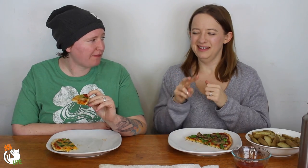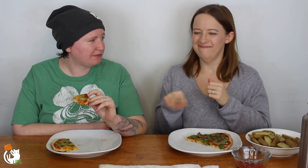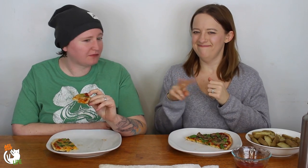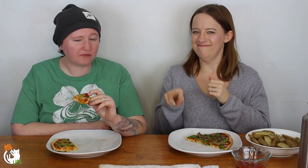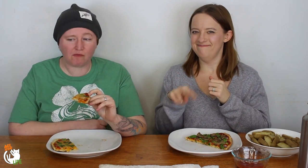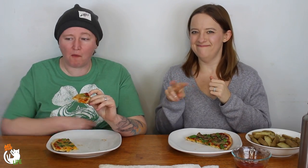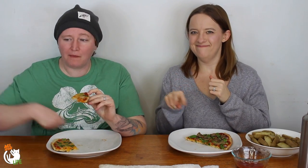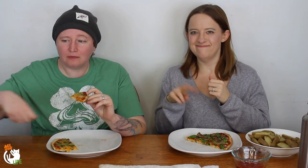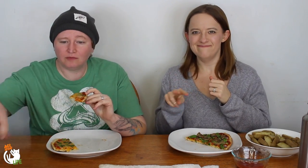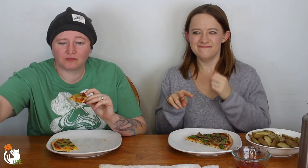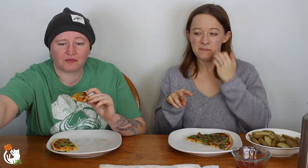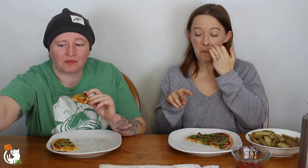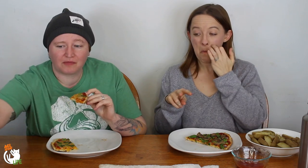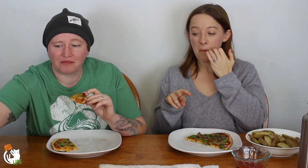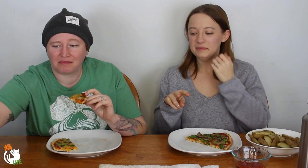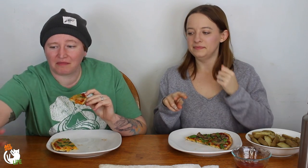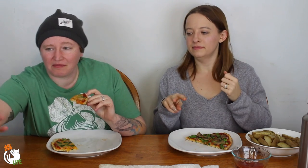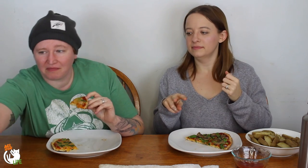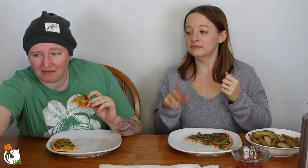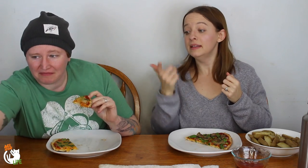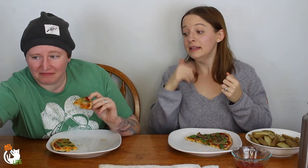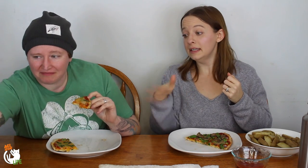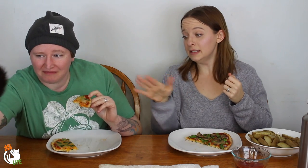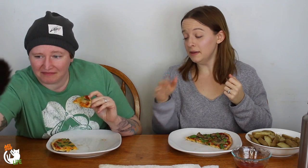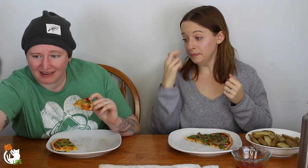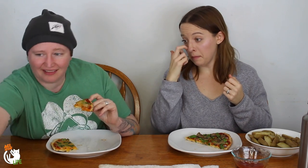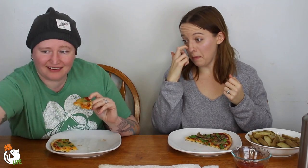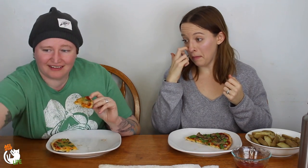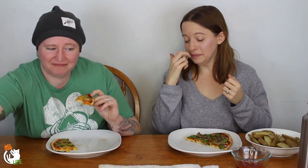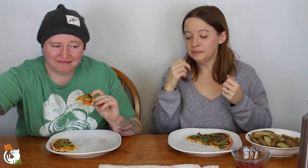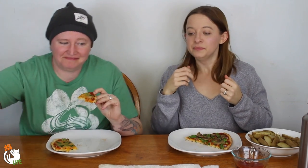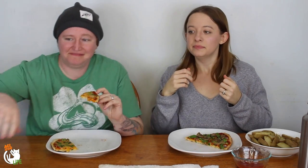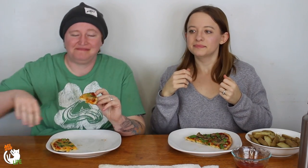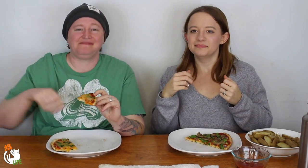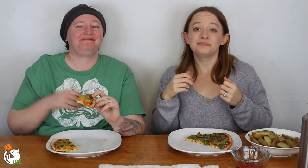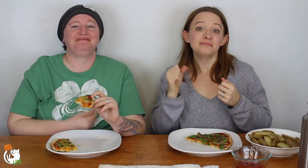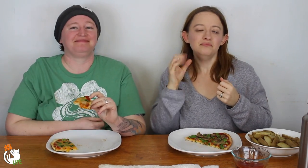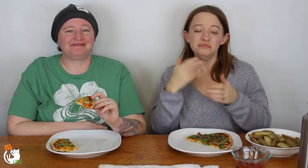Everyone was kind of like ehhh... Leon go away.